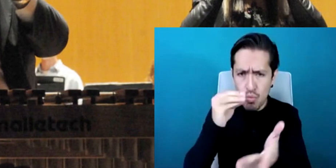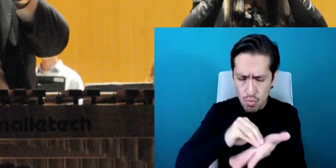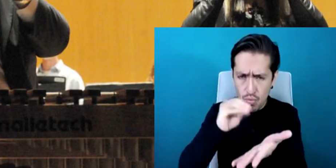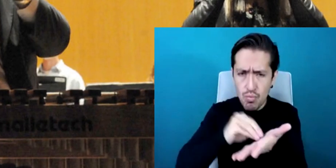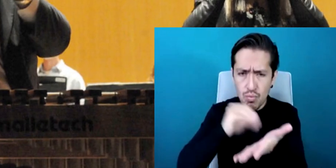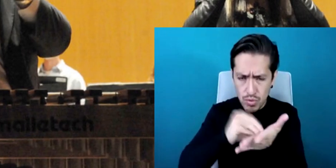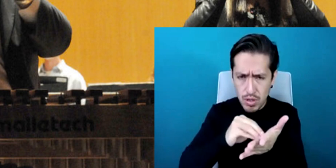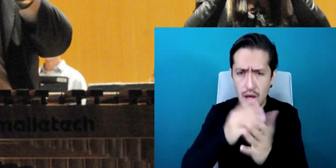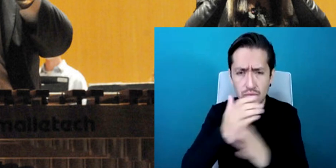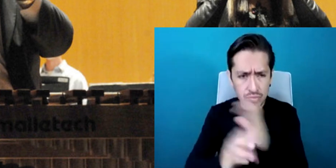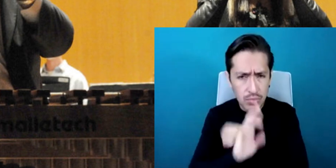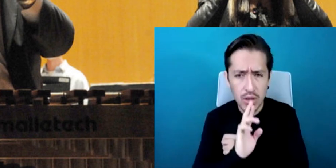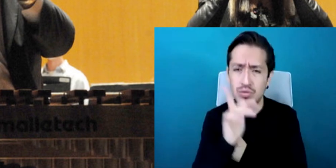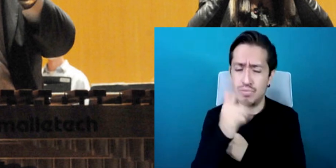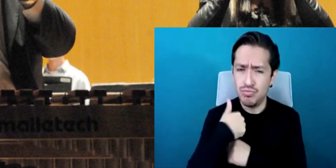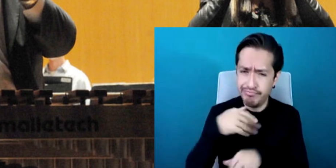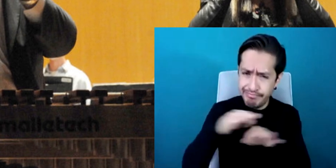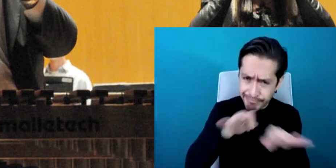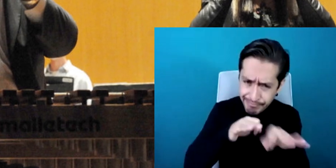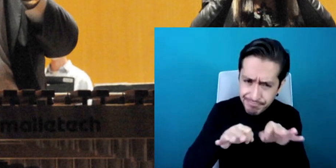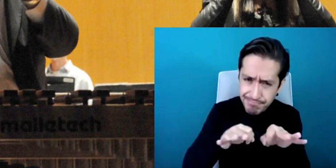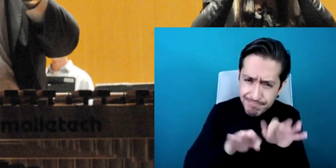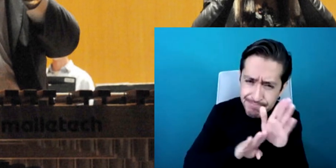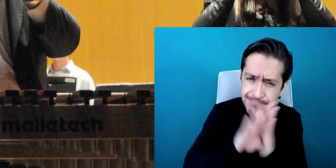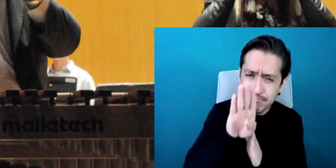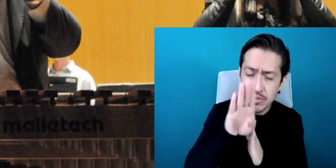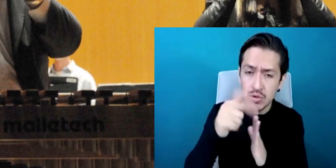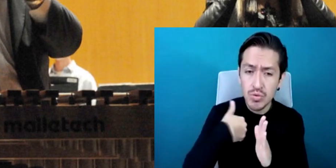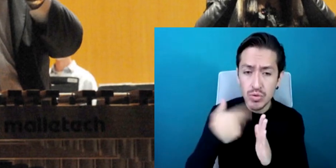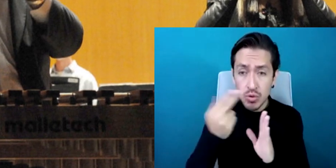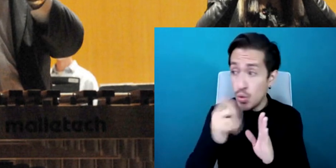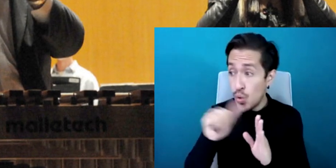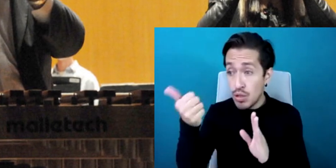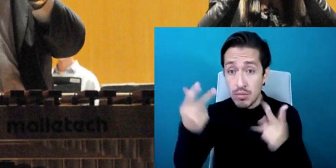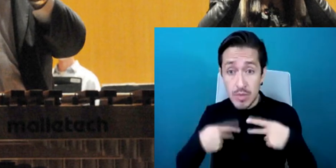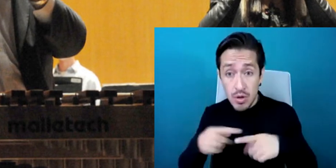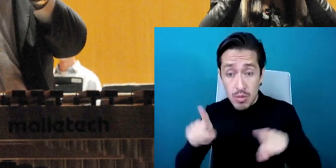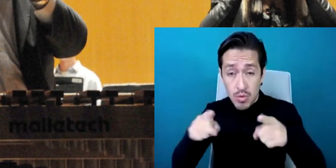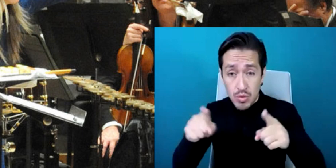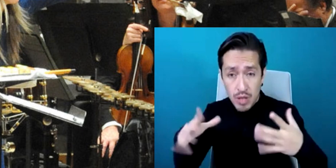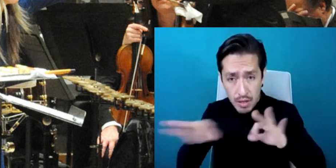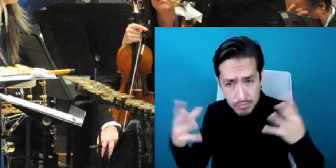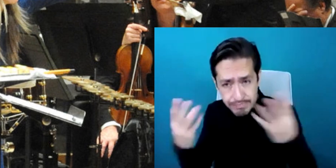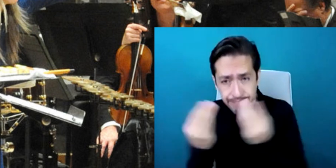time for me to work with other musicians it needs time so I think time is the greatest